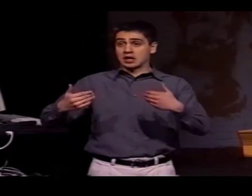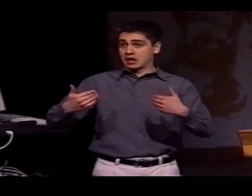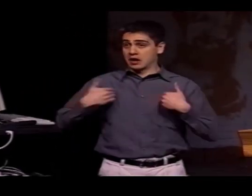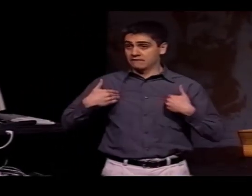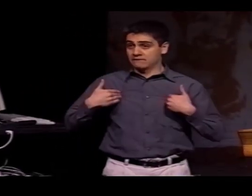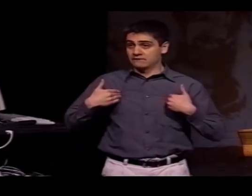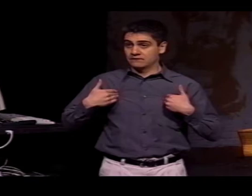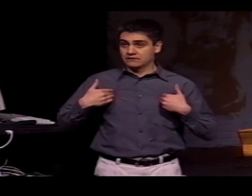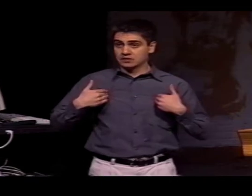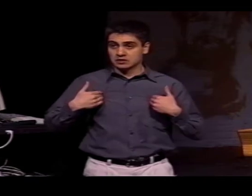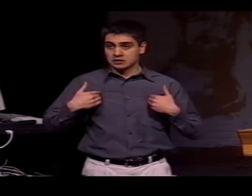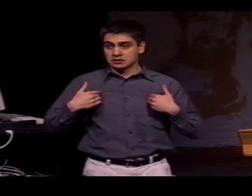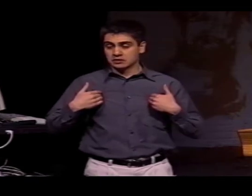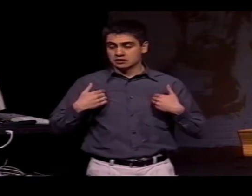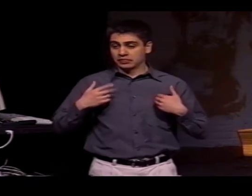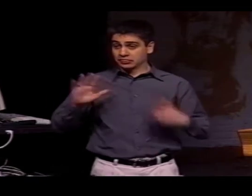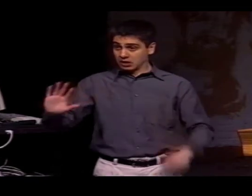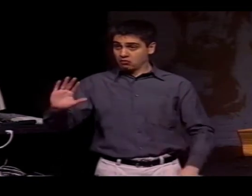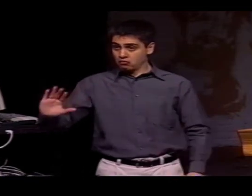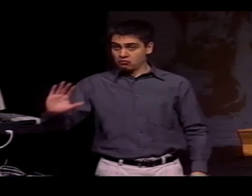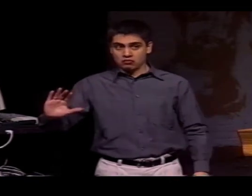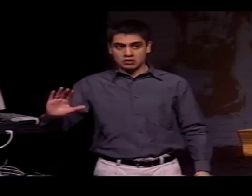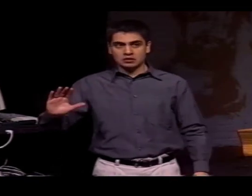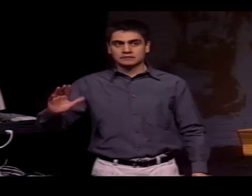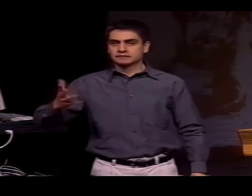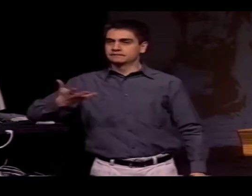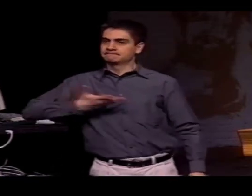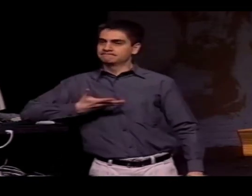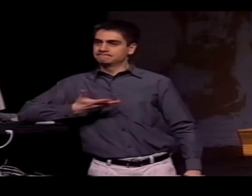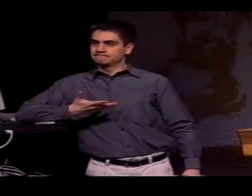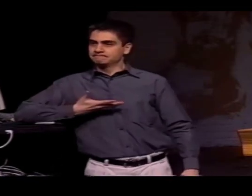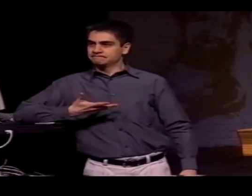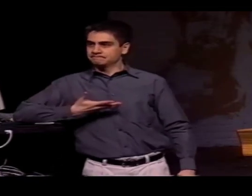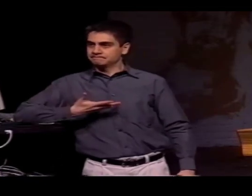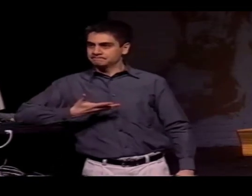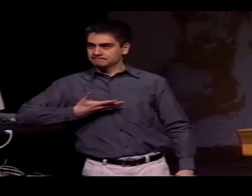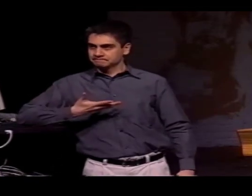THE SIGN FOR "HAVE" IS-- THEIR SIGN IS PRODUCED...